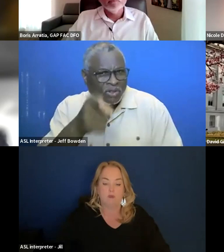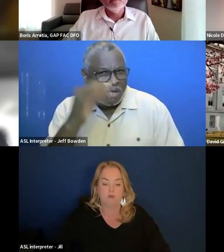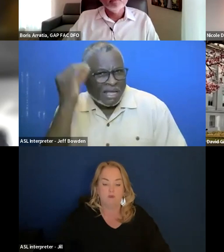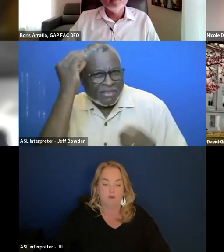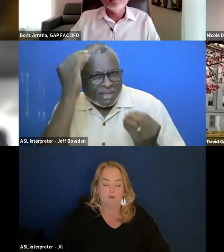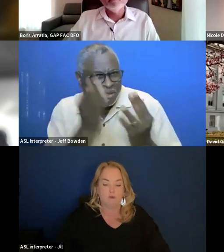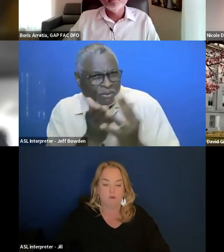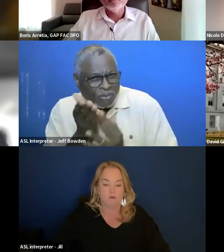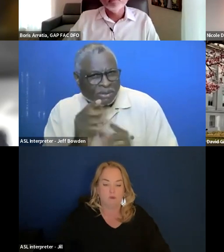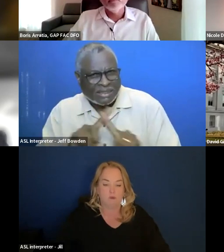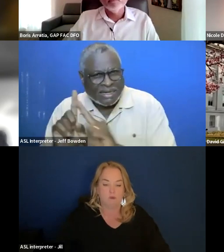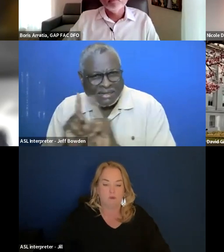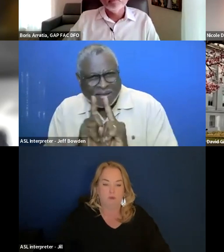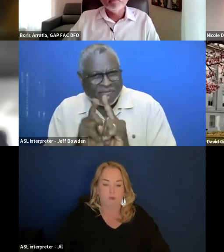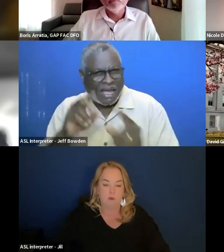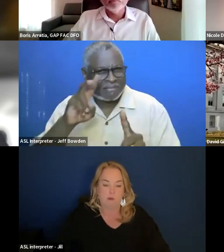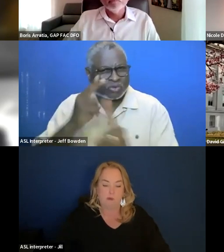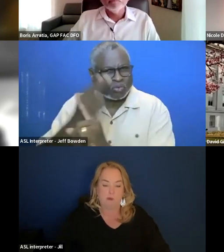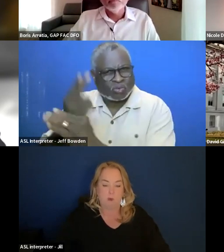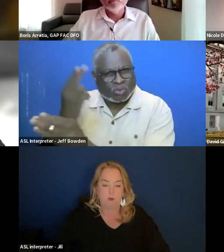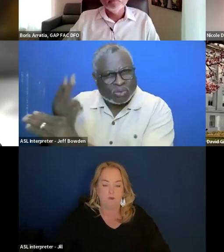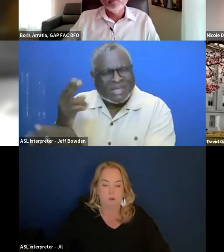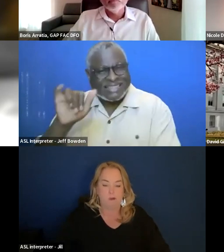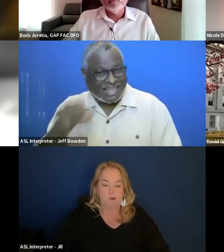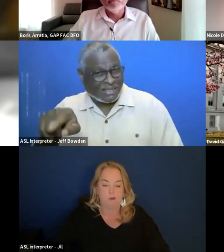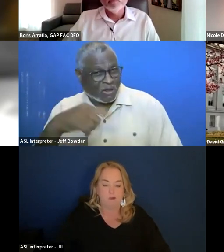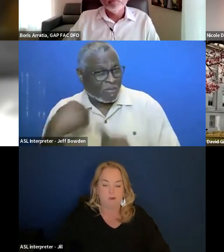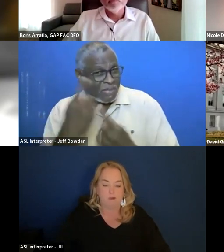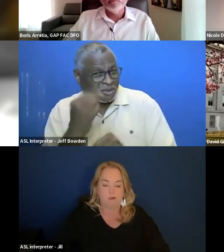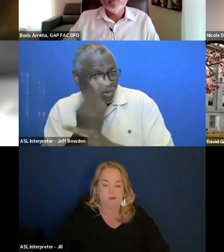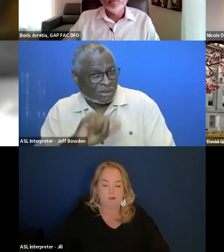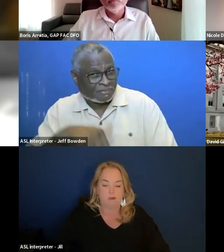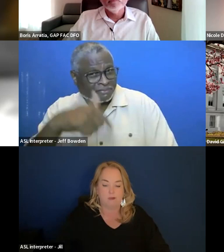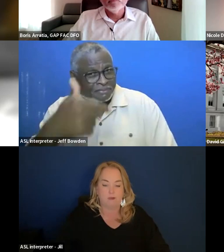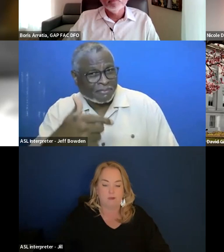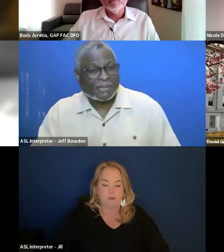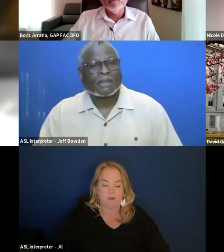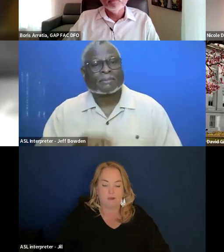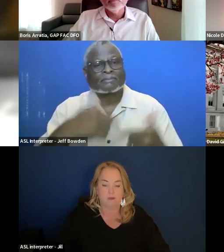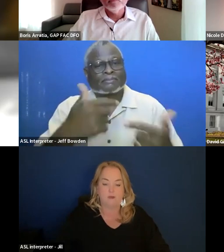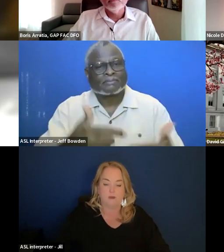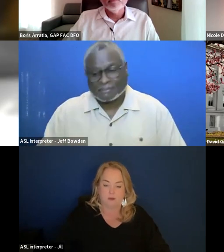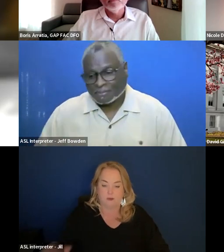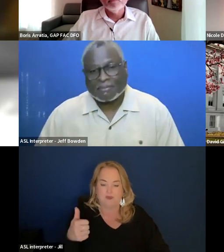through the different applications that you have been using? Sometimes I have.